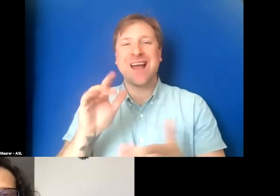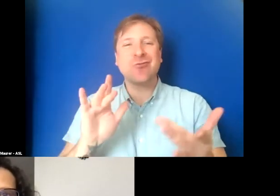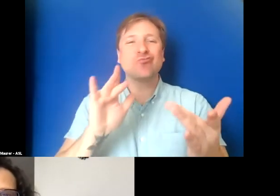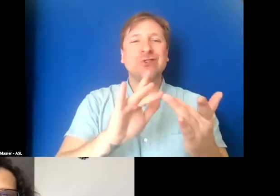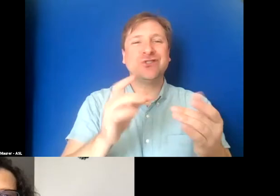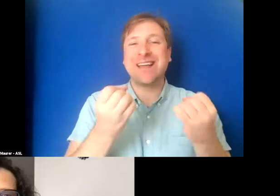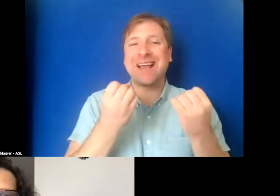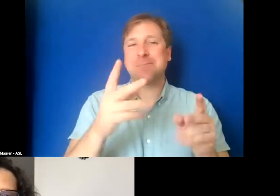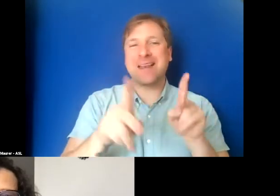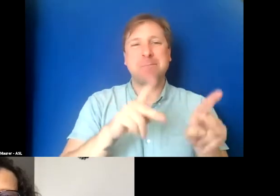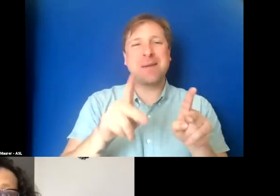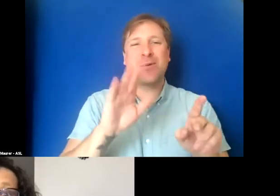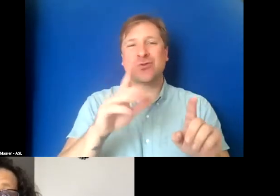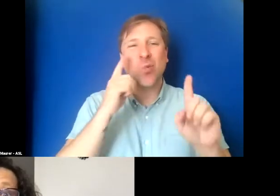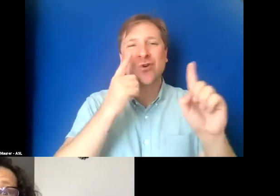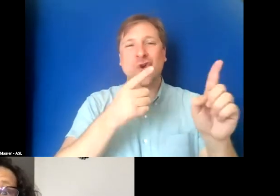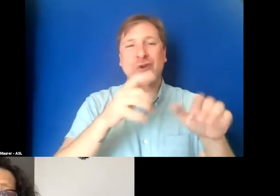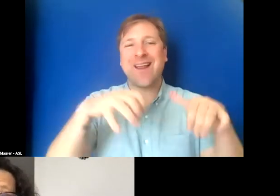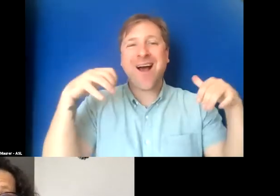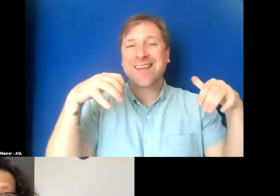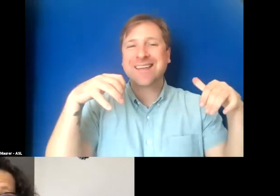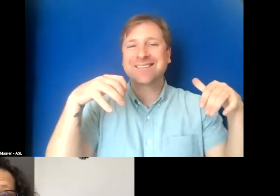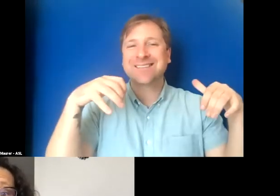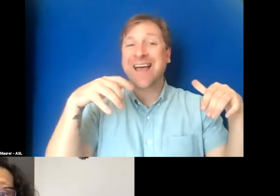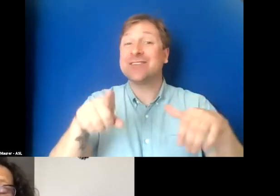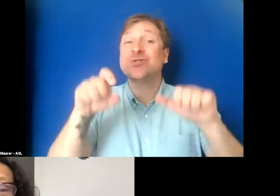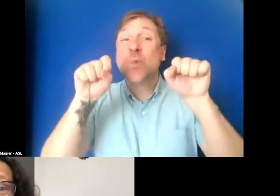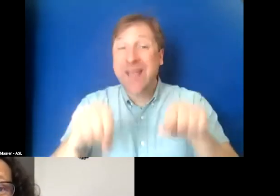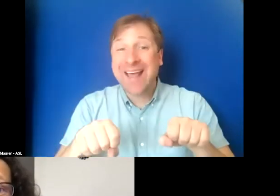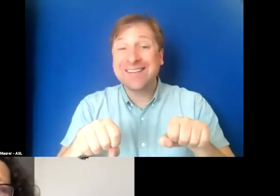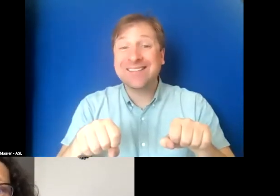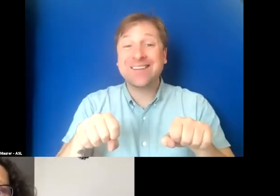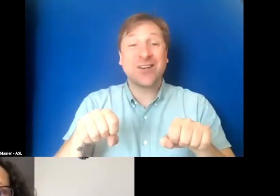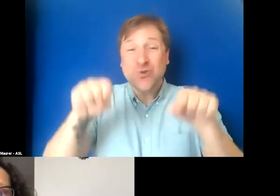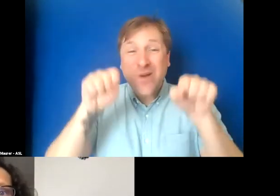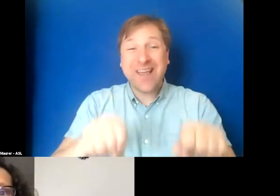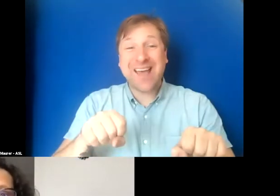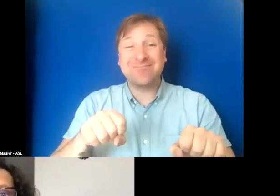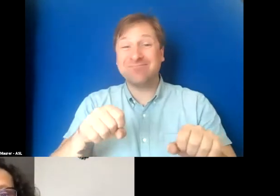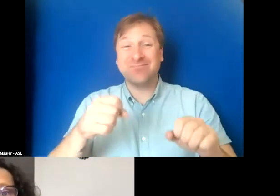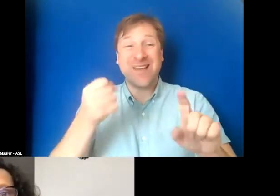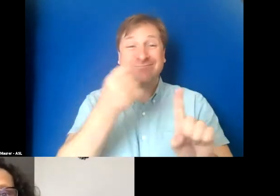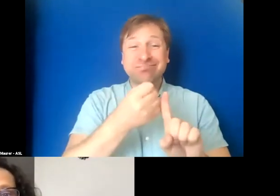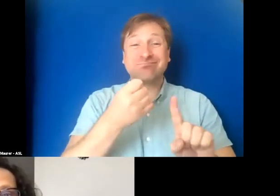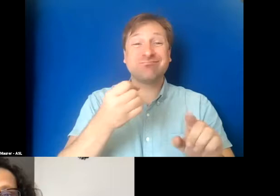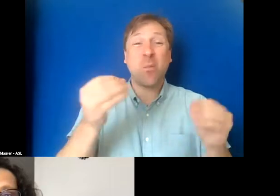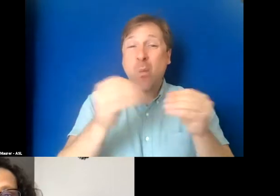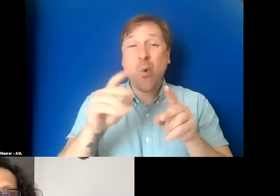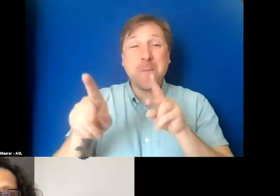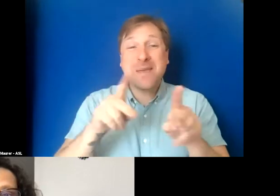constituents or your target audience as you think you are, or as you could be without these pieces of accessibility in there.